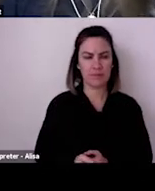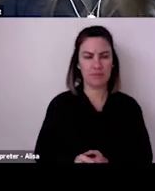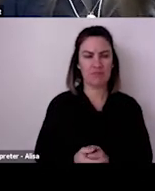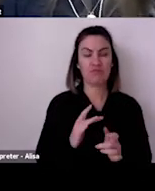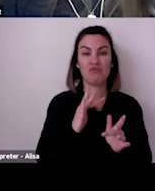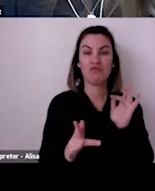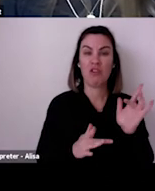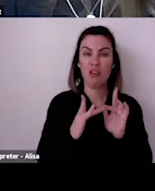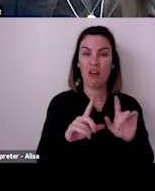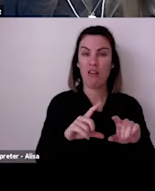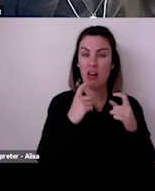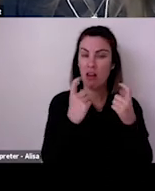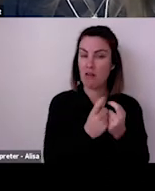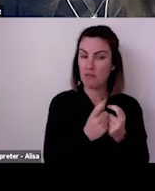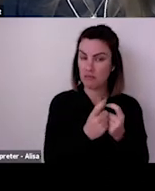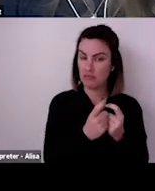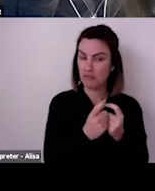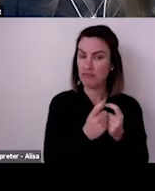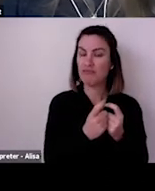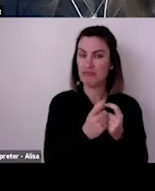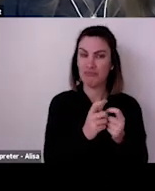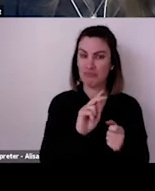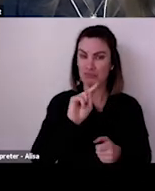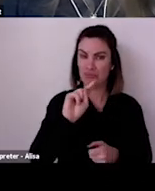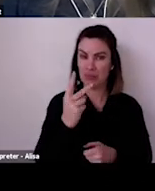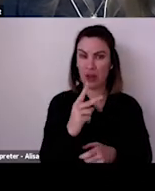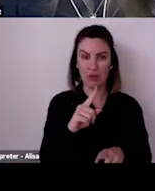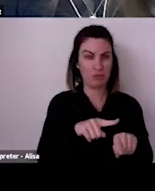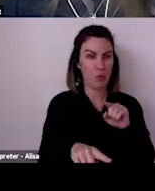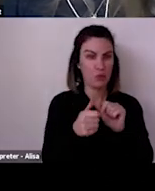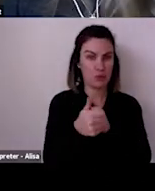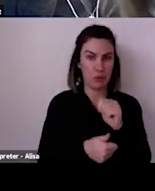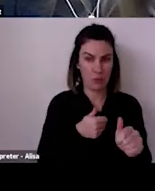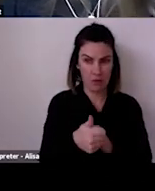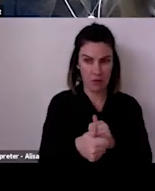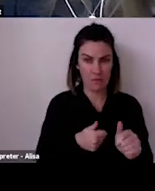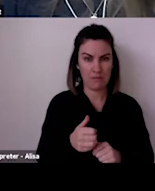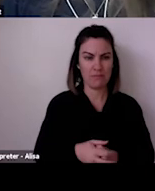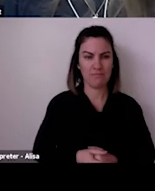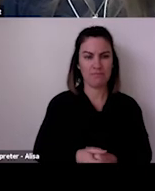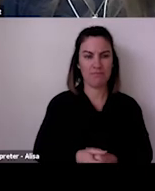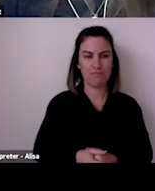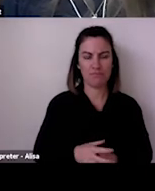but as you may know, in the US we have also had a reckoning around racial justice and